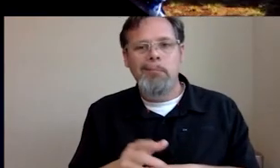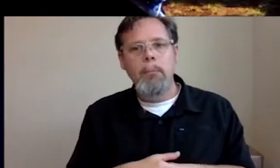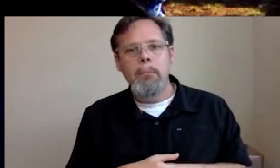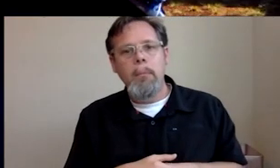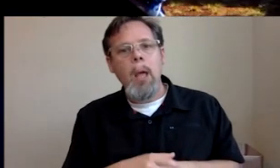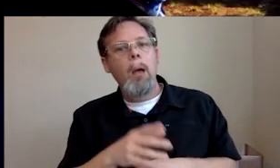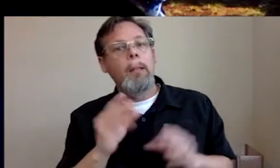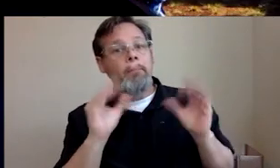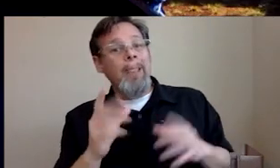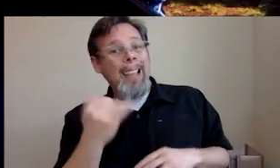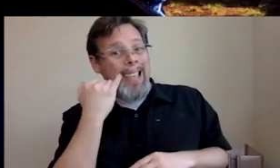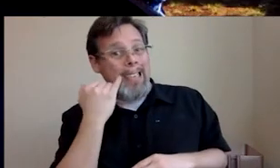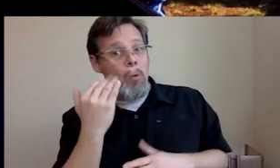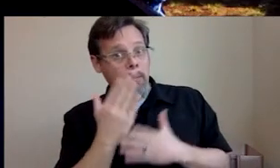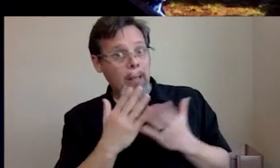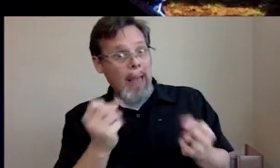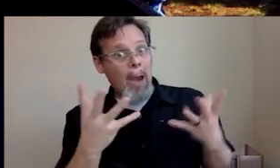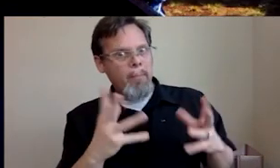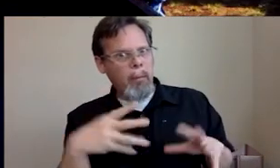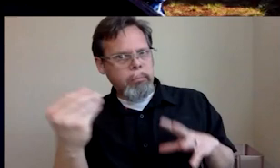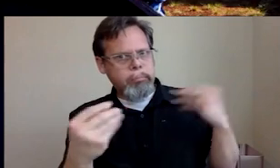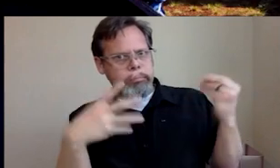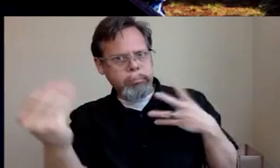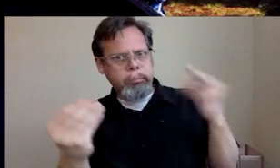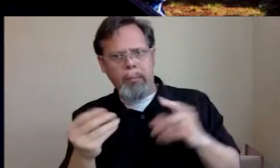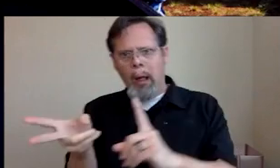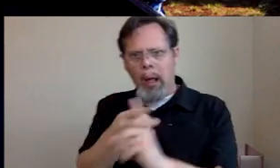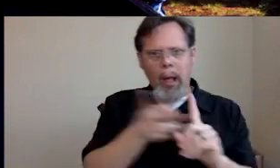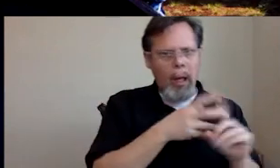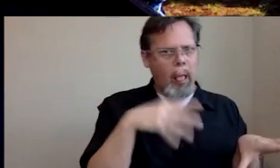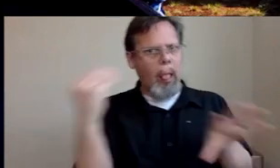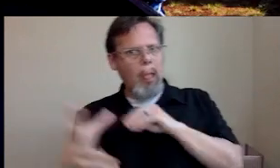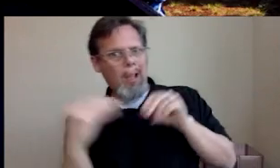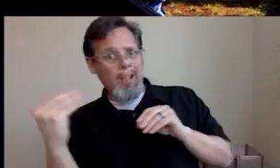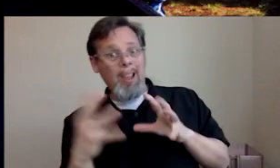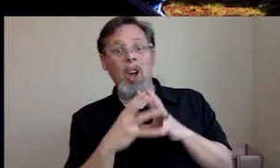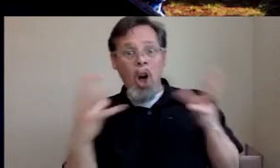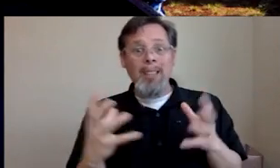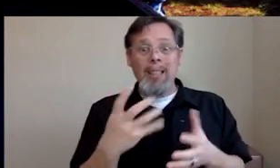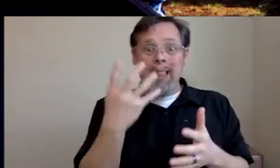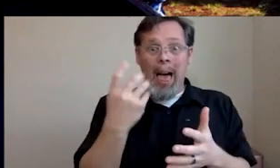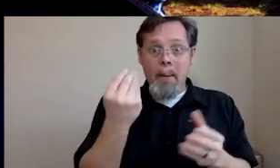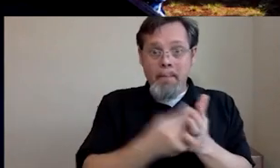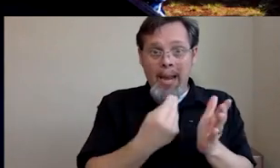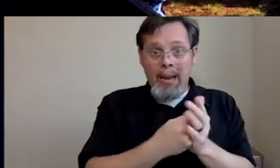that if if a lot of people keep leaving and I keep on recruiting, it actually costs a lot of money for companies to be hiring people. So if that's